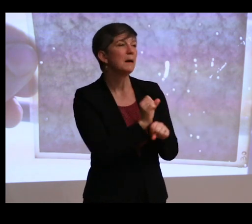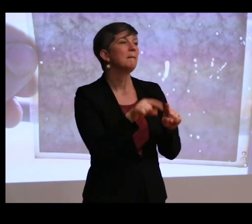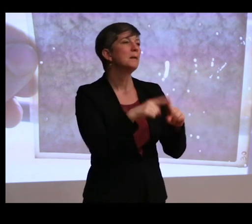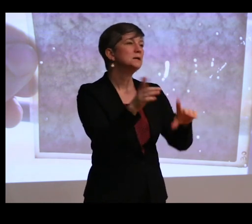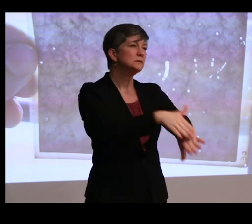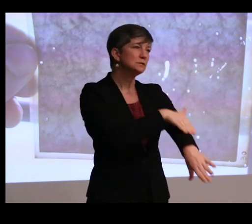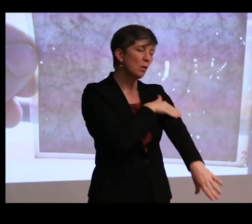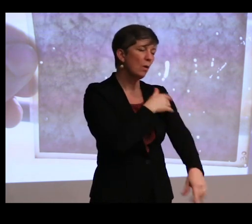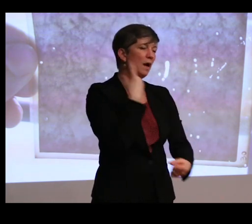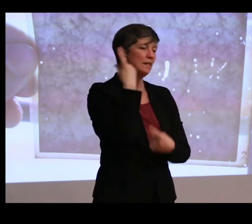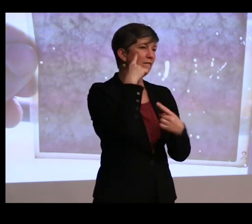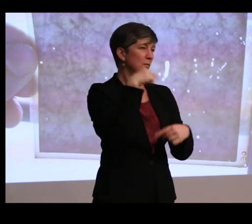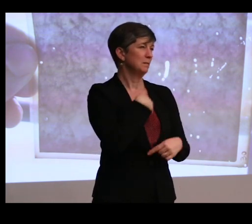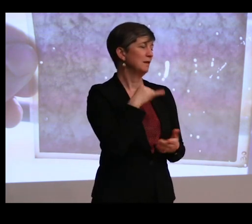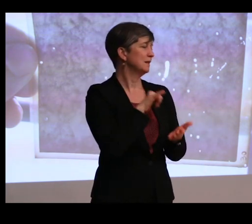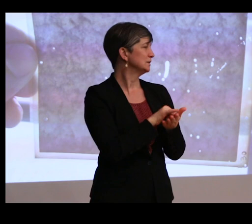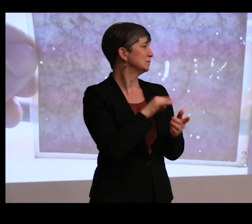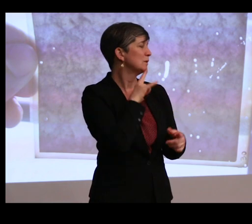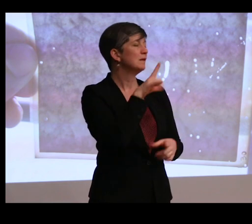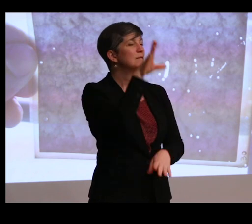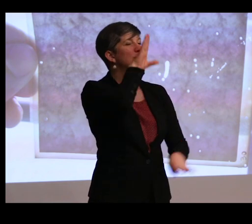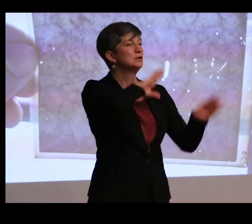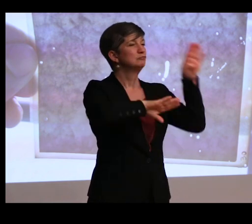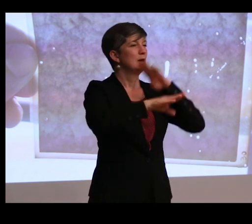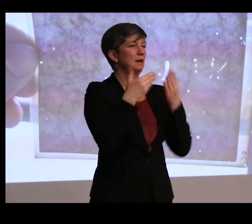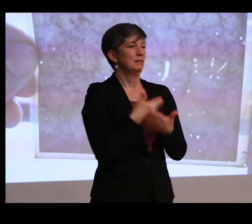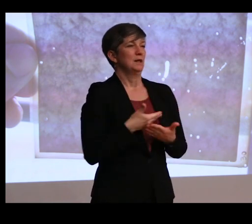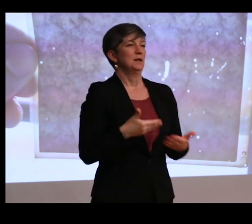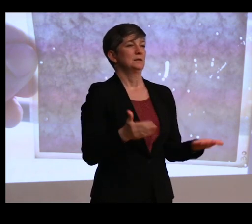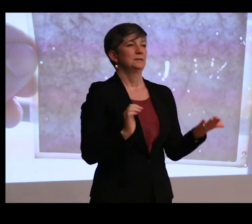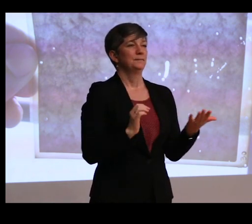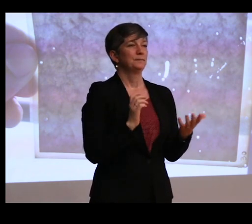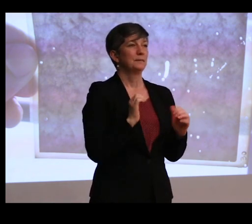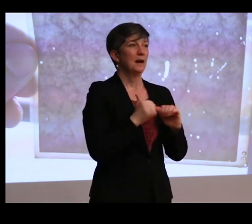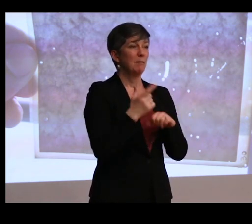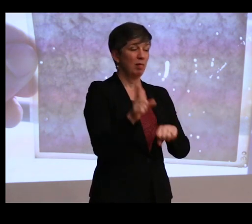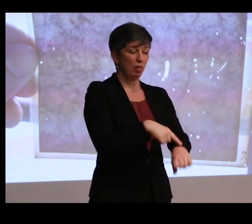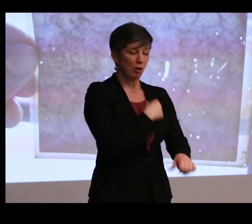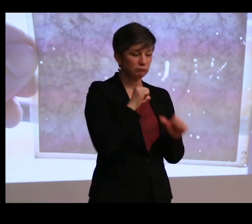And I think, for me, that's one of the really frustrating things. How much longer do we have to wait